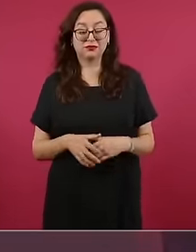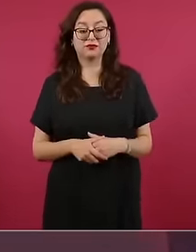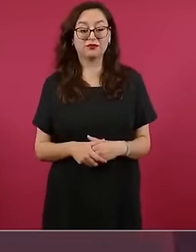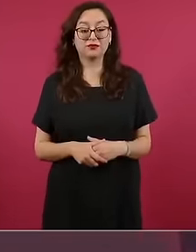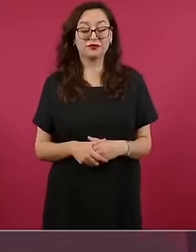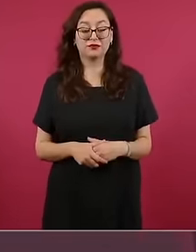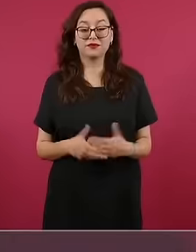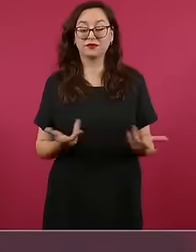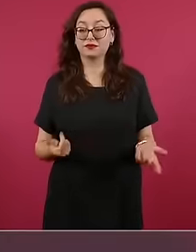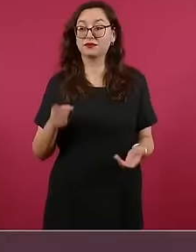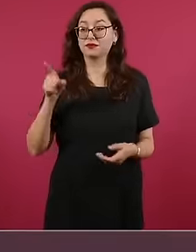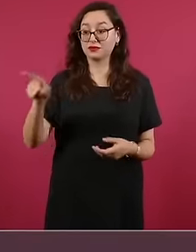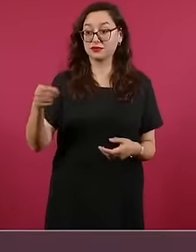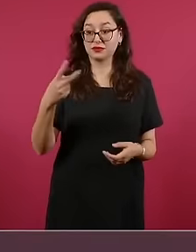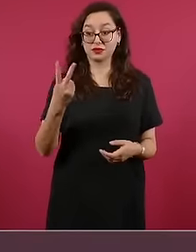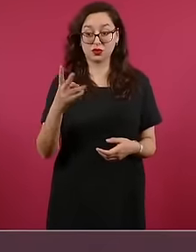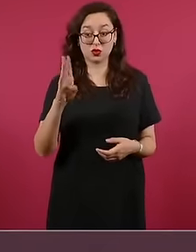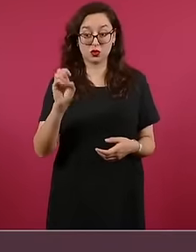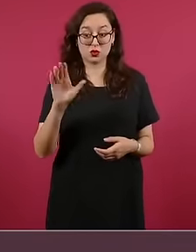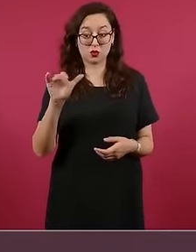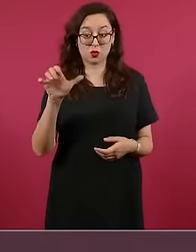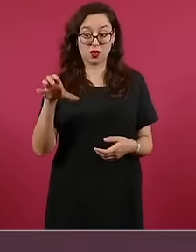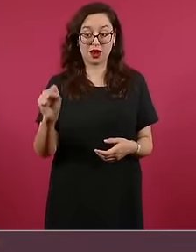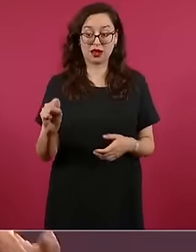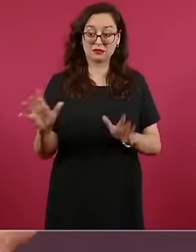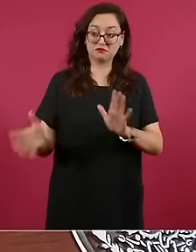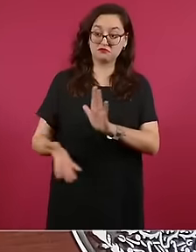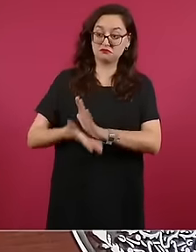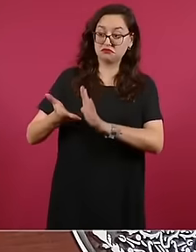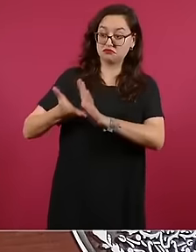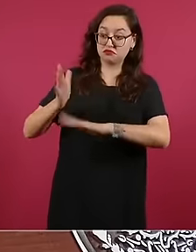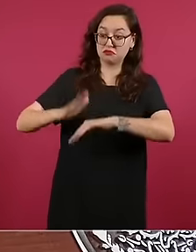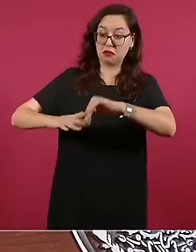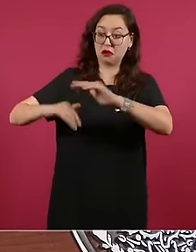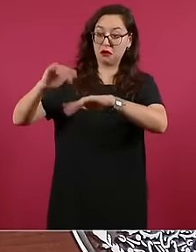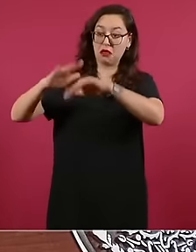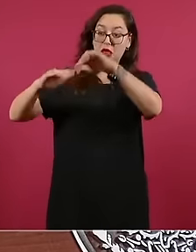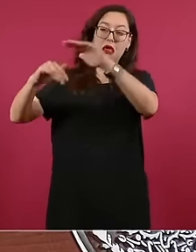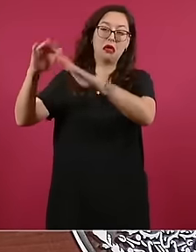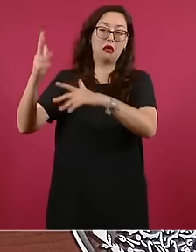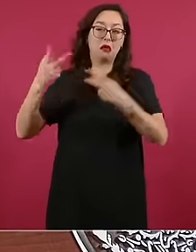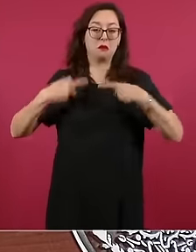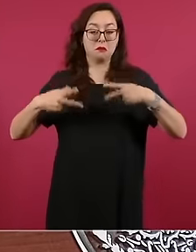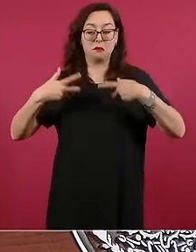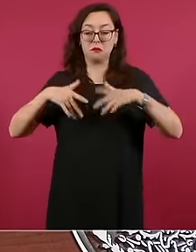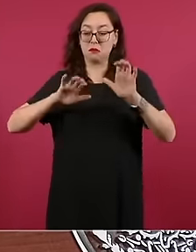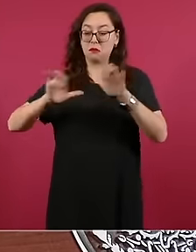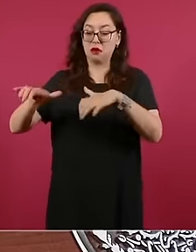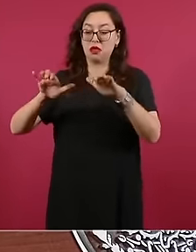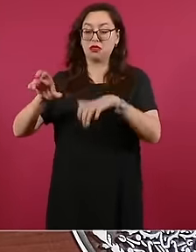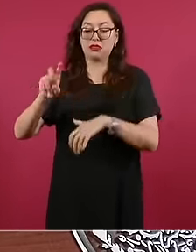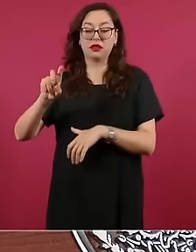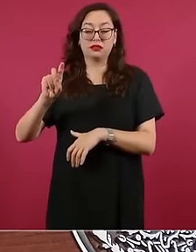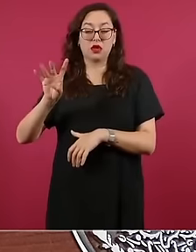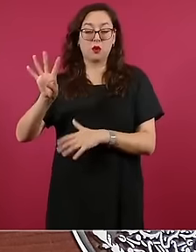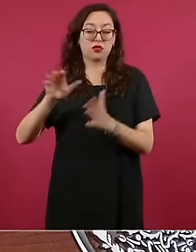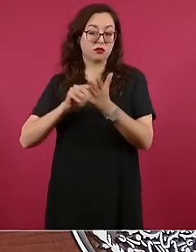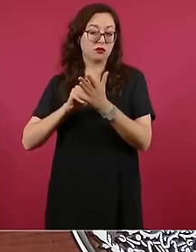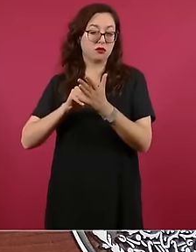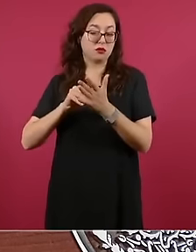workers building that refinery. It wasn't credit, it's money from the